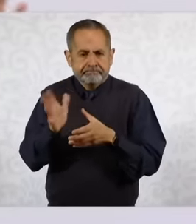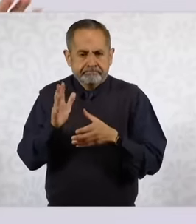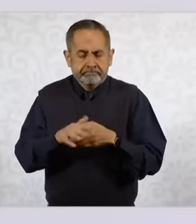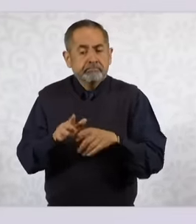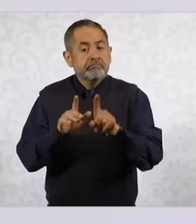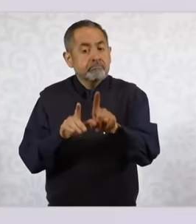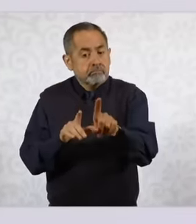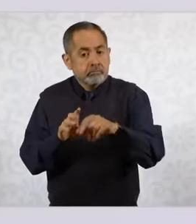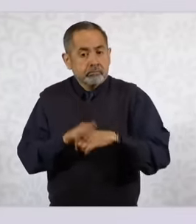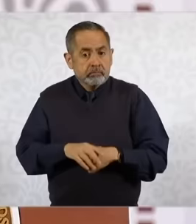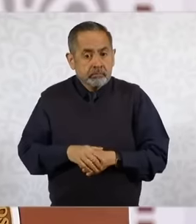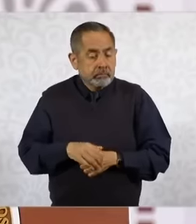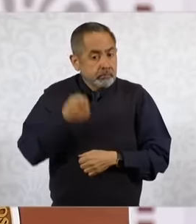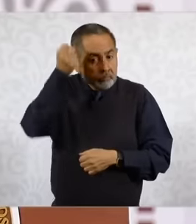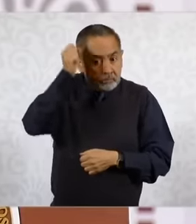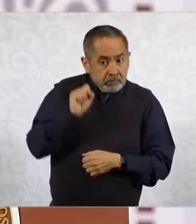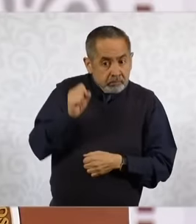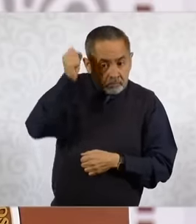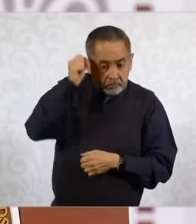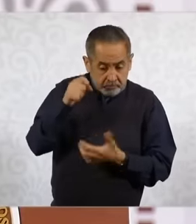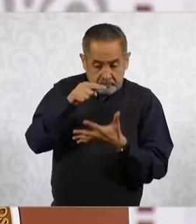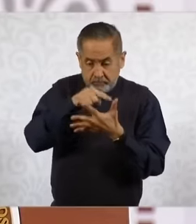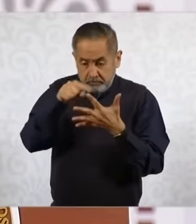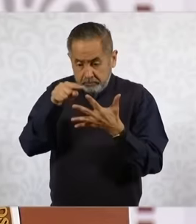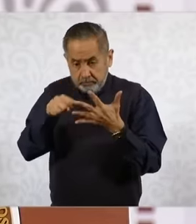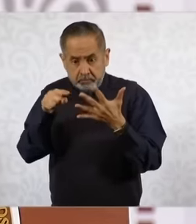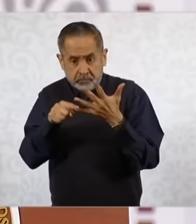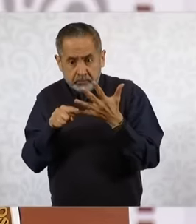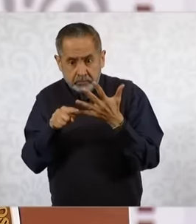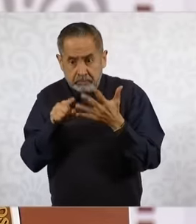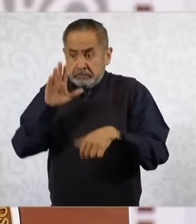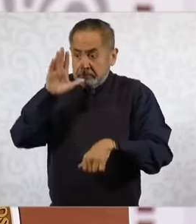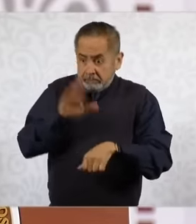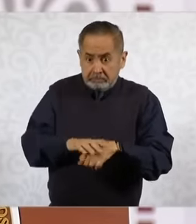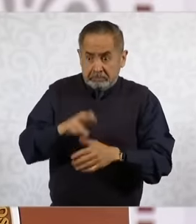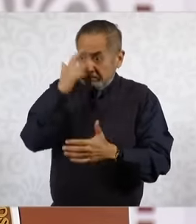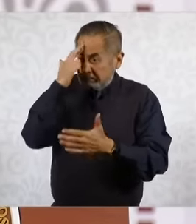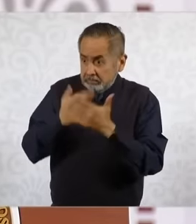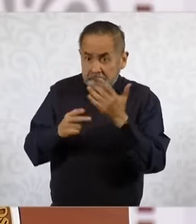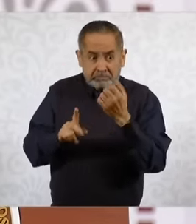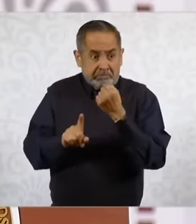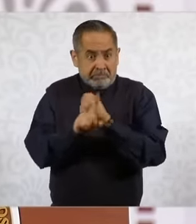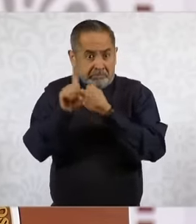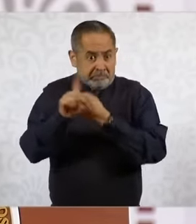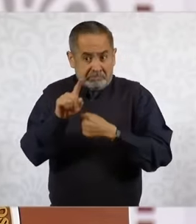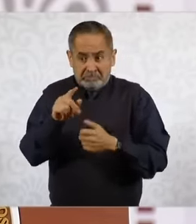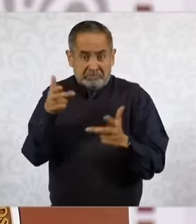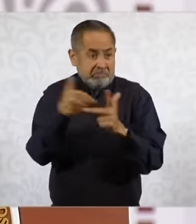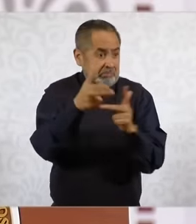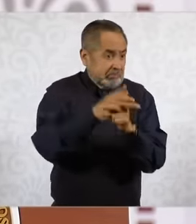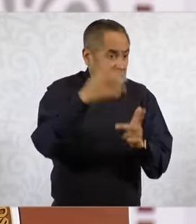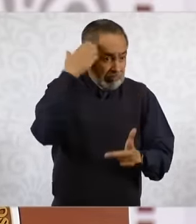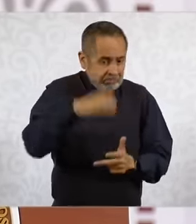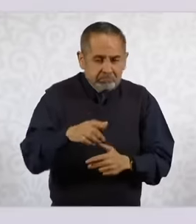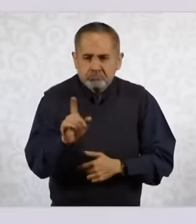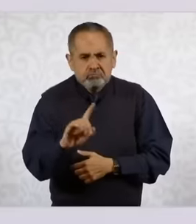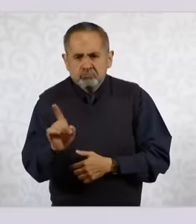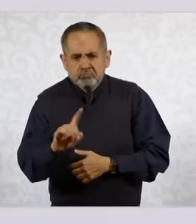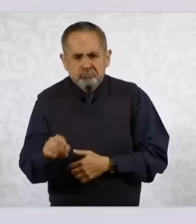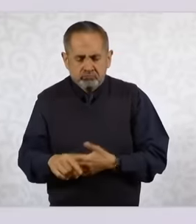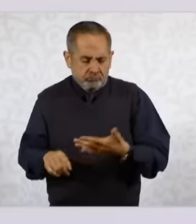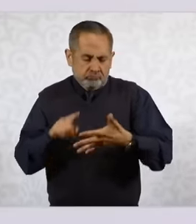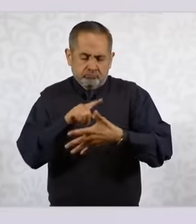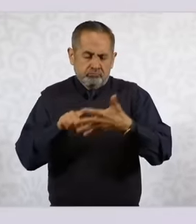does not appear among the five states with the highest number of homicides, the first is still Guanajuato